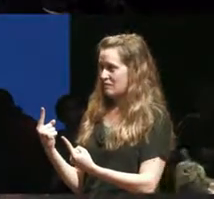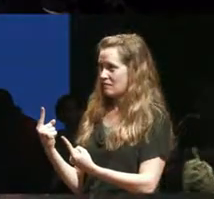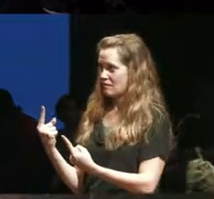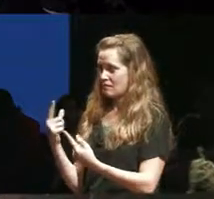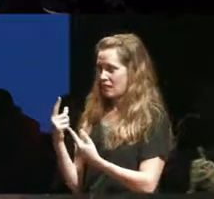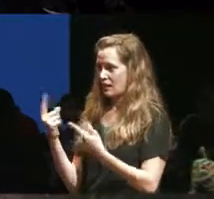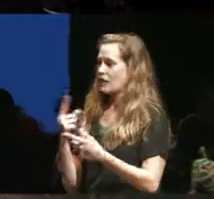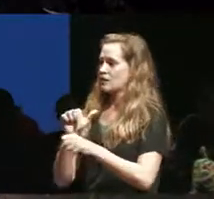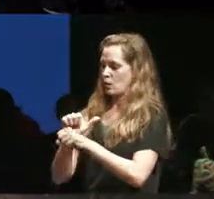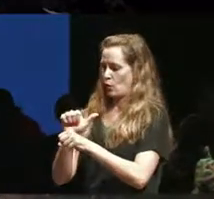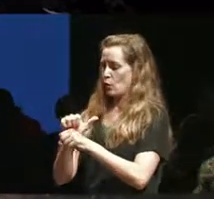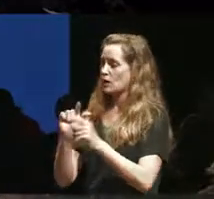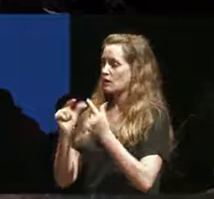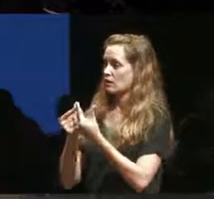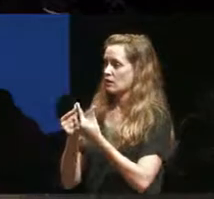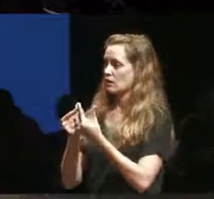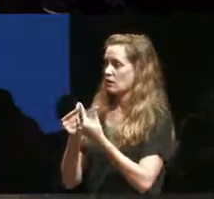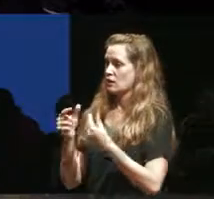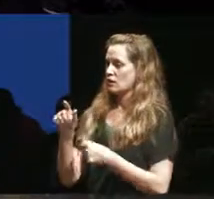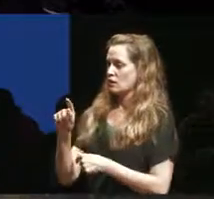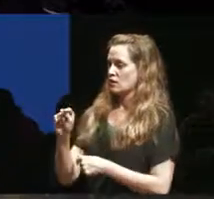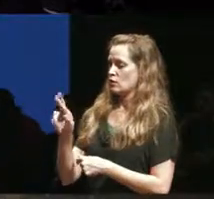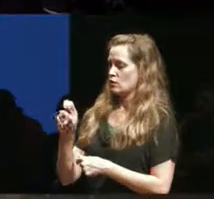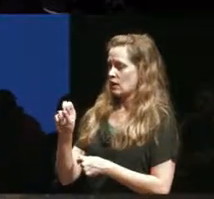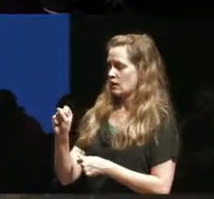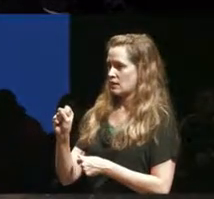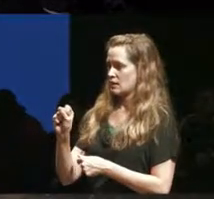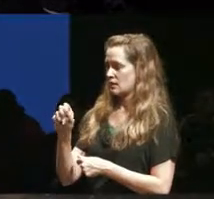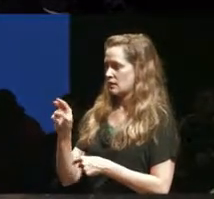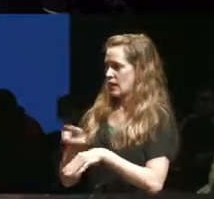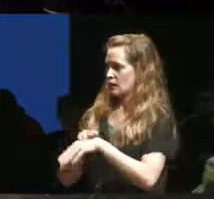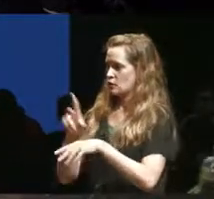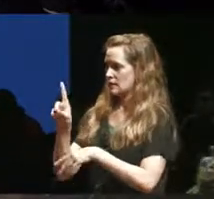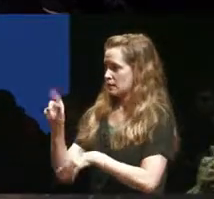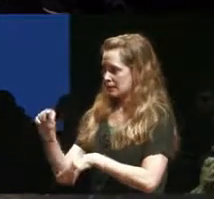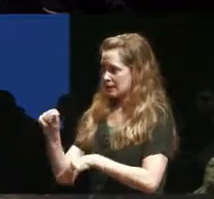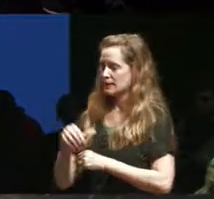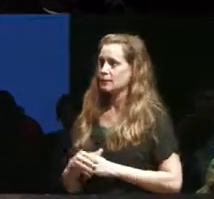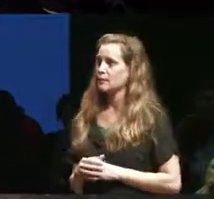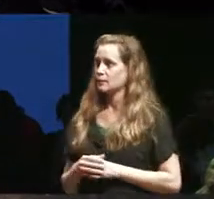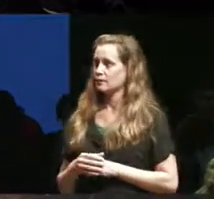group called the transnational narratives of disability and we started